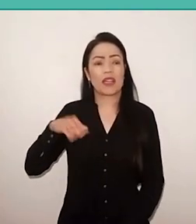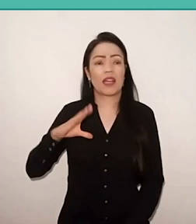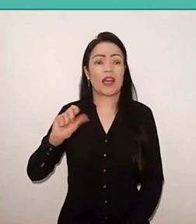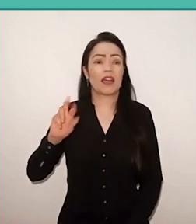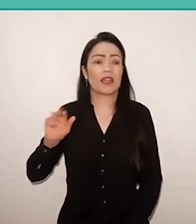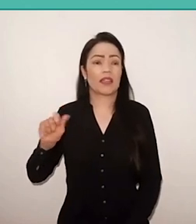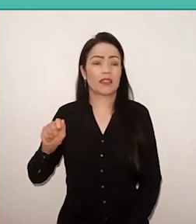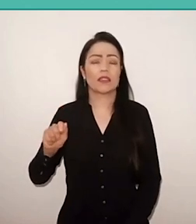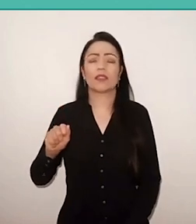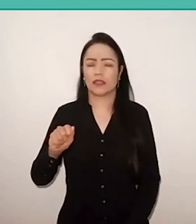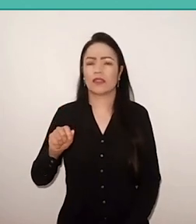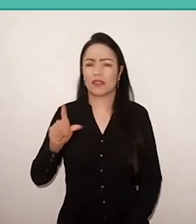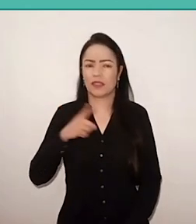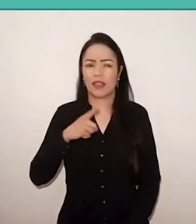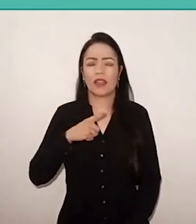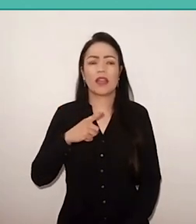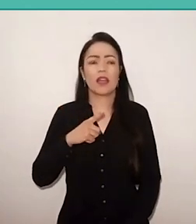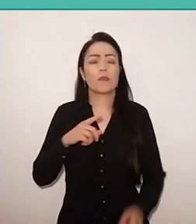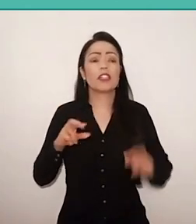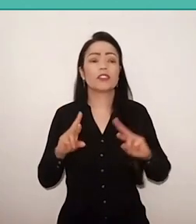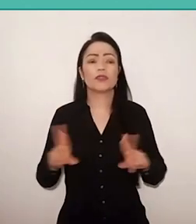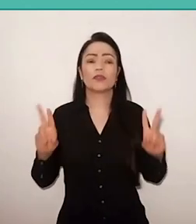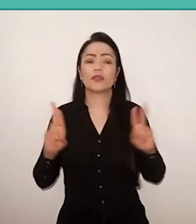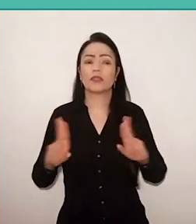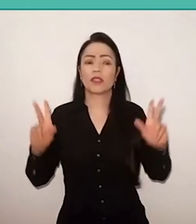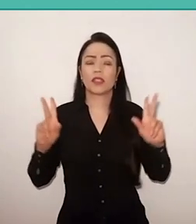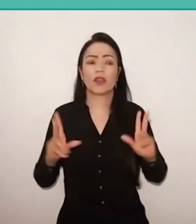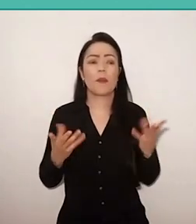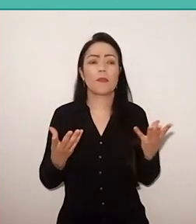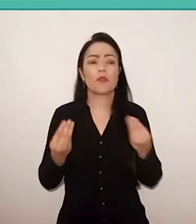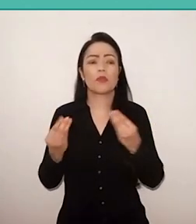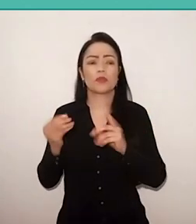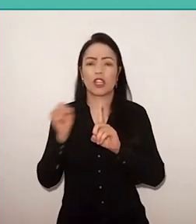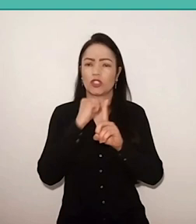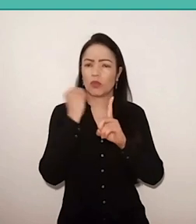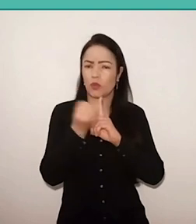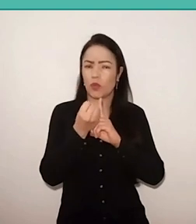and unlike many reproductive sociologists,